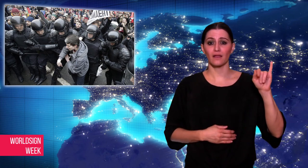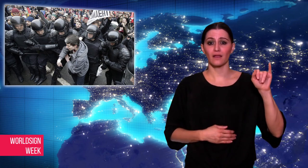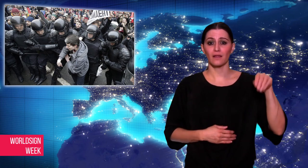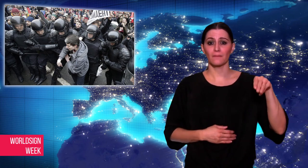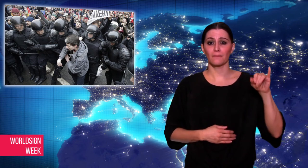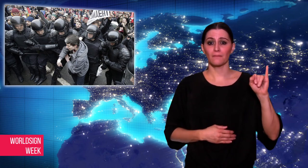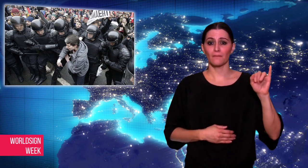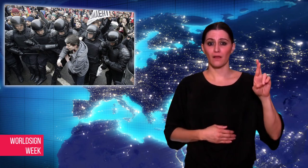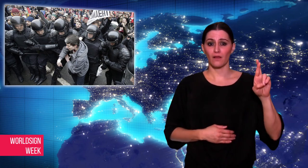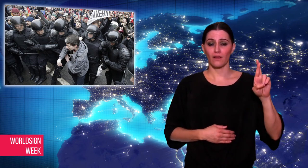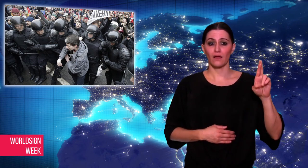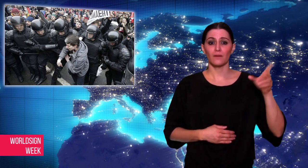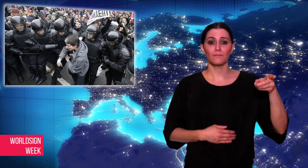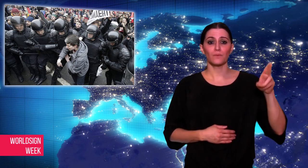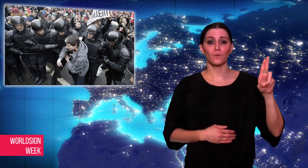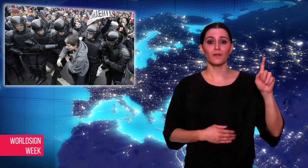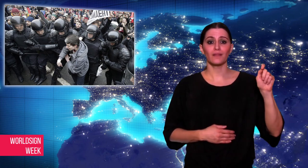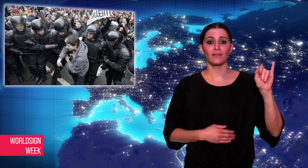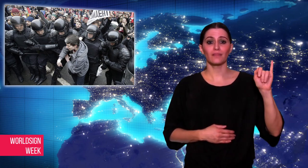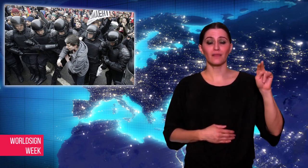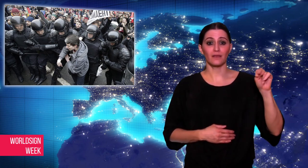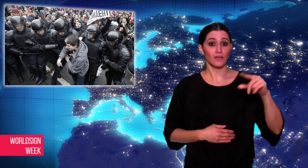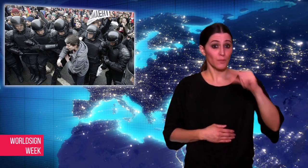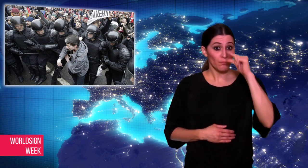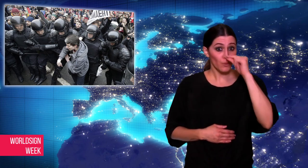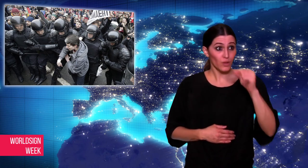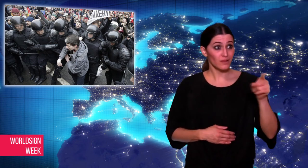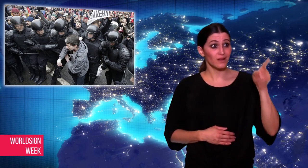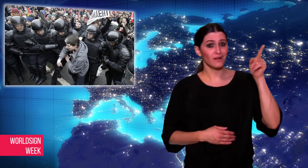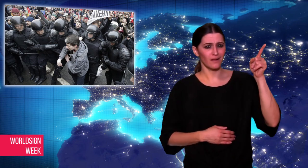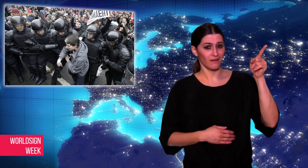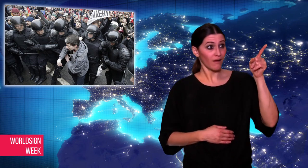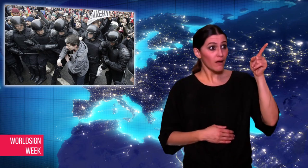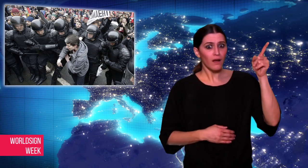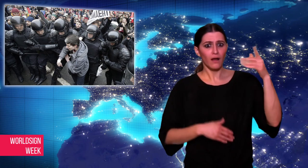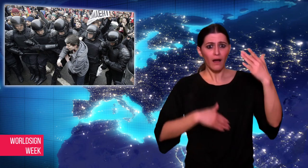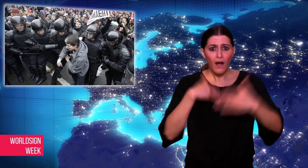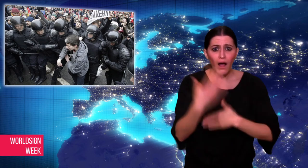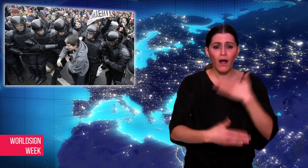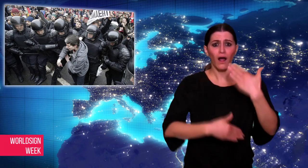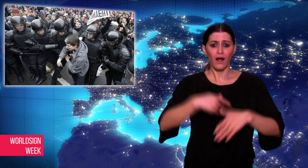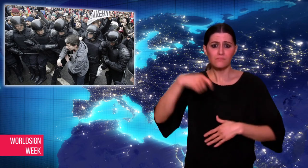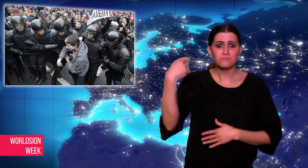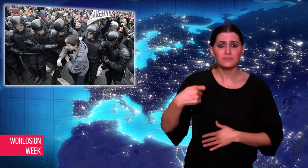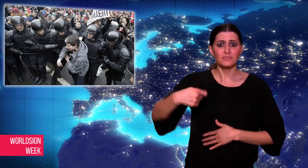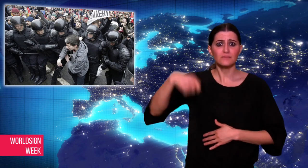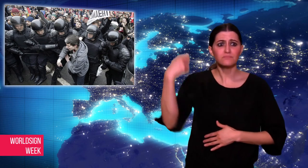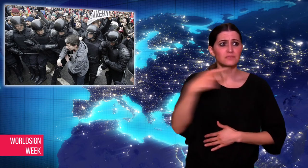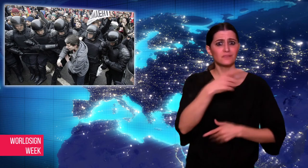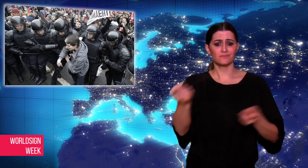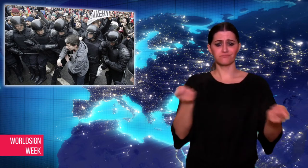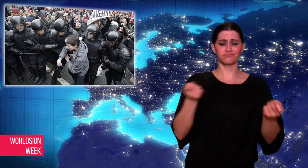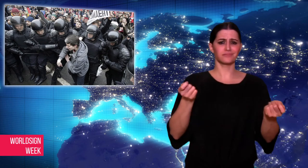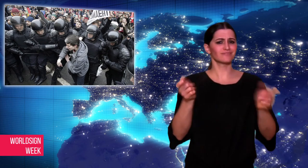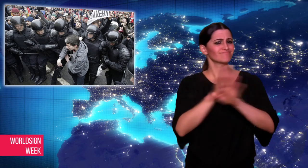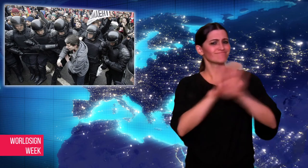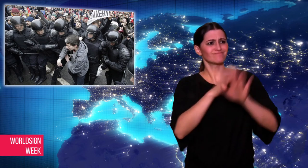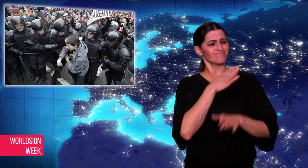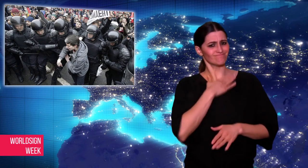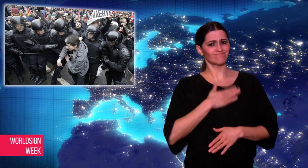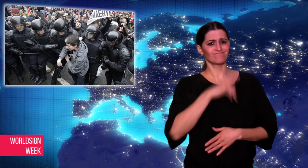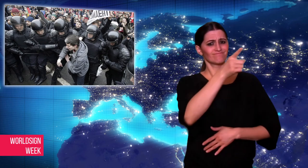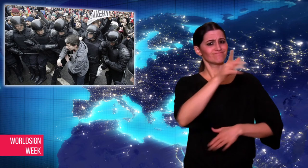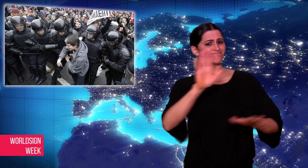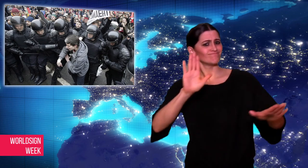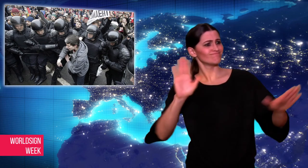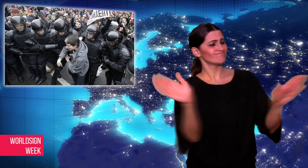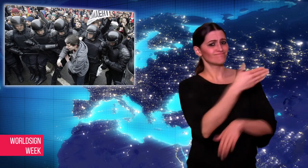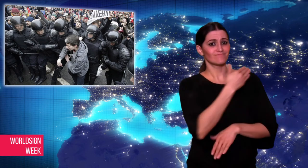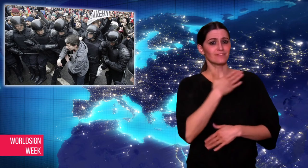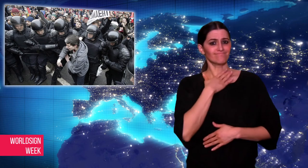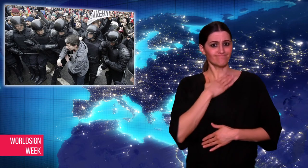Vladimir Putin remaining in rule and